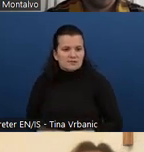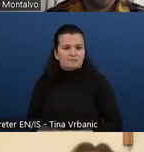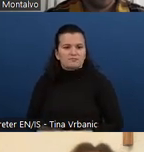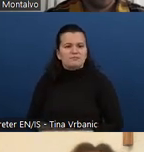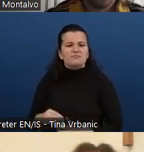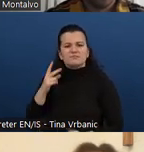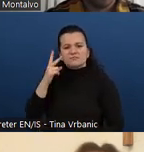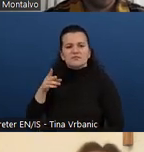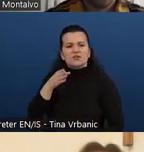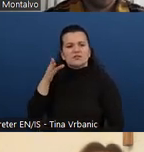local languages.